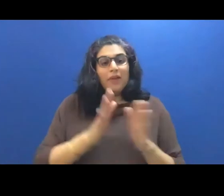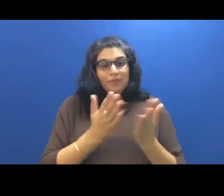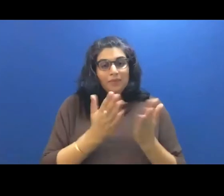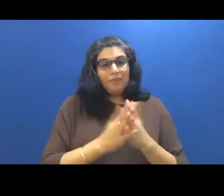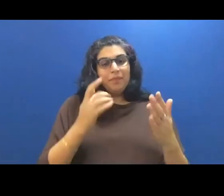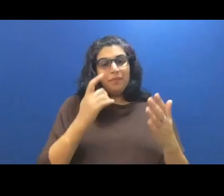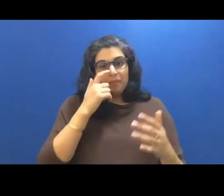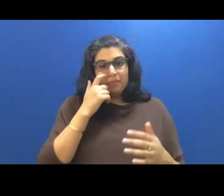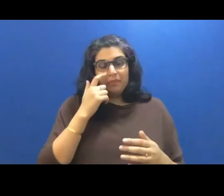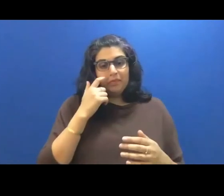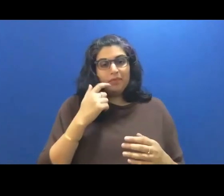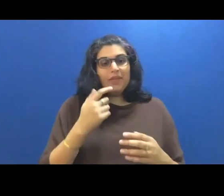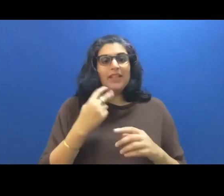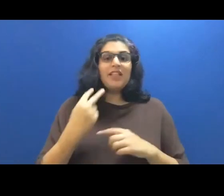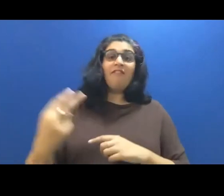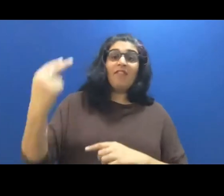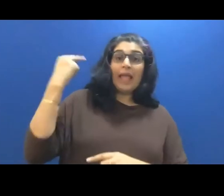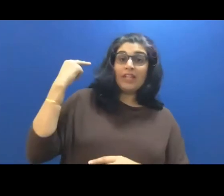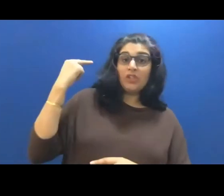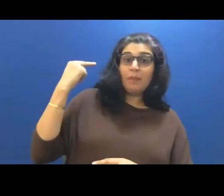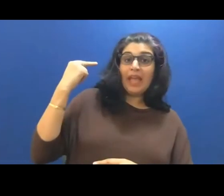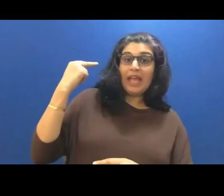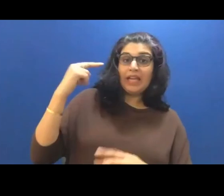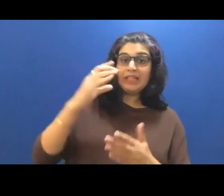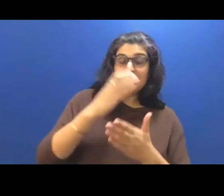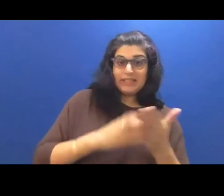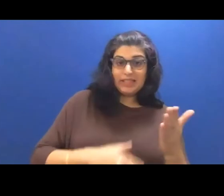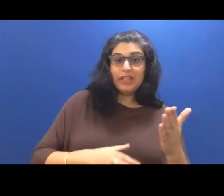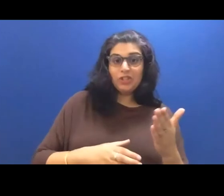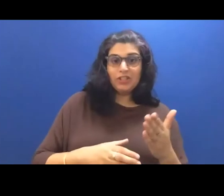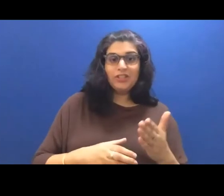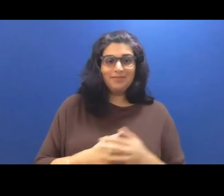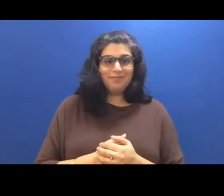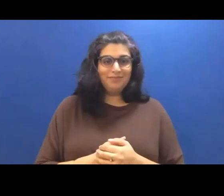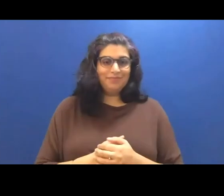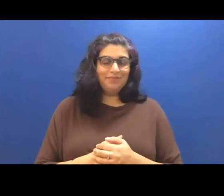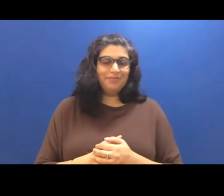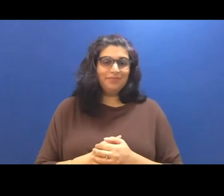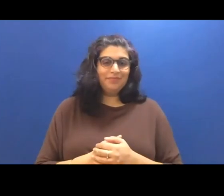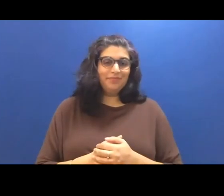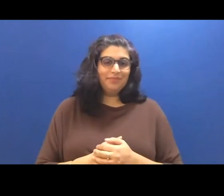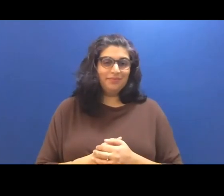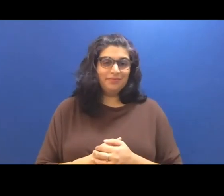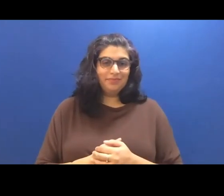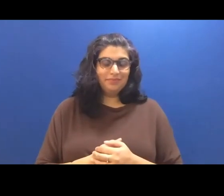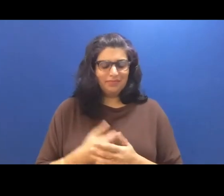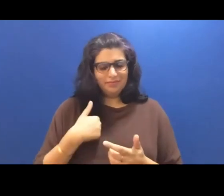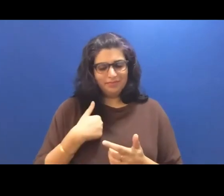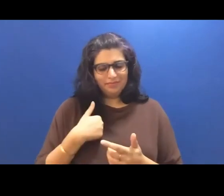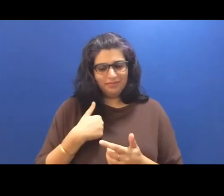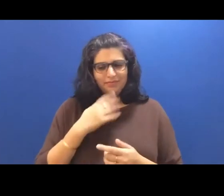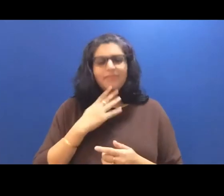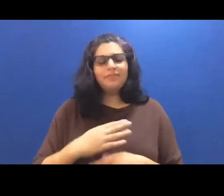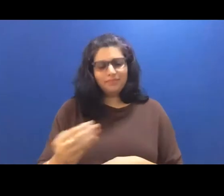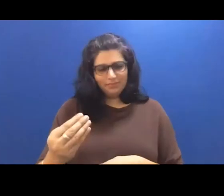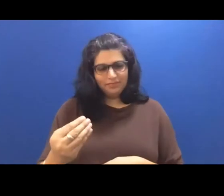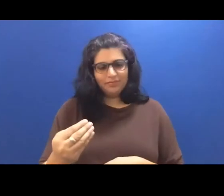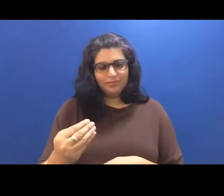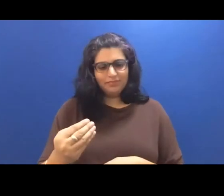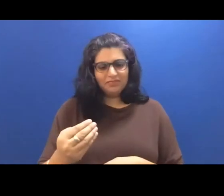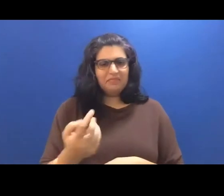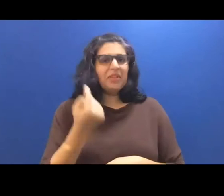Unknown Speaker I was 14 and it was Tuesday night at Jack's